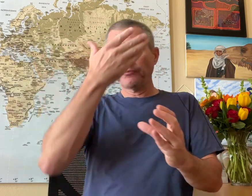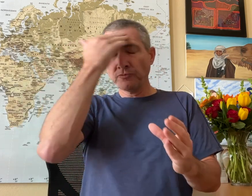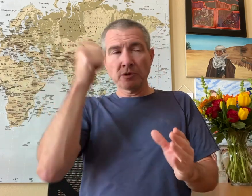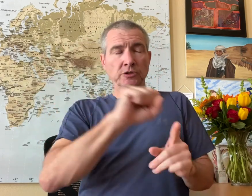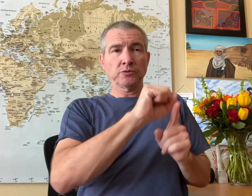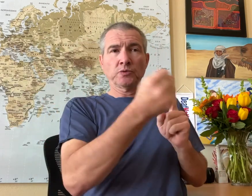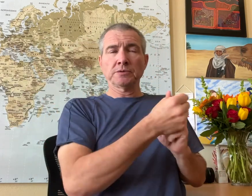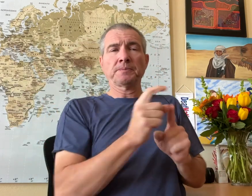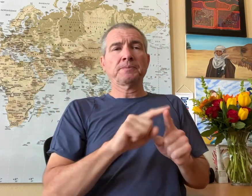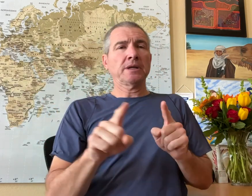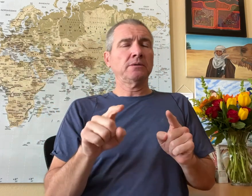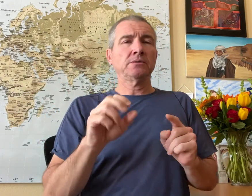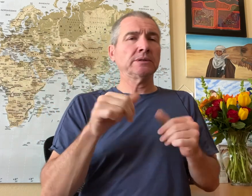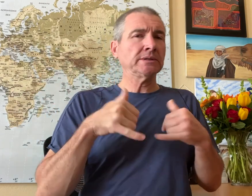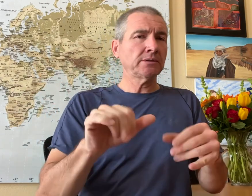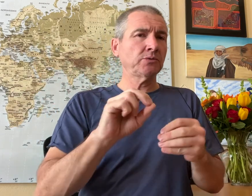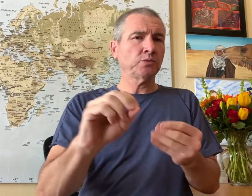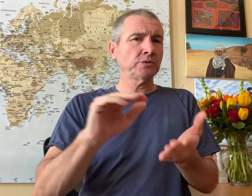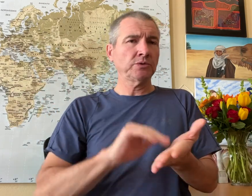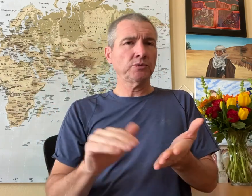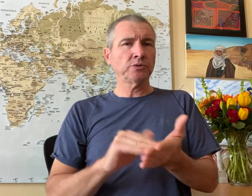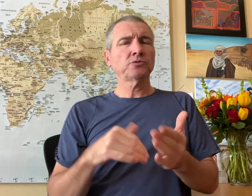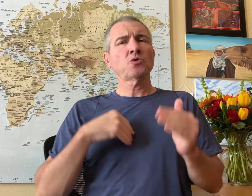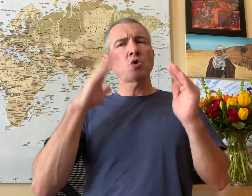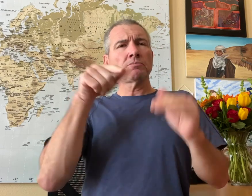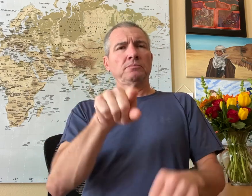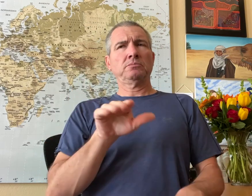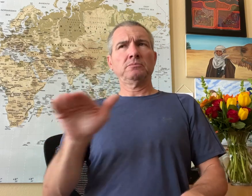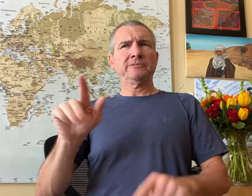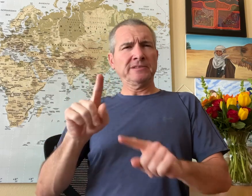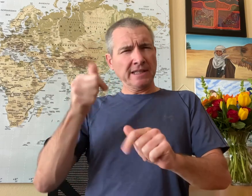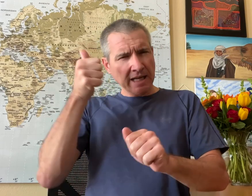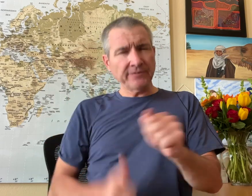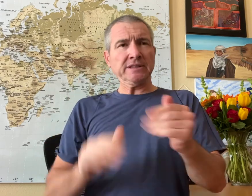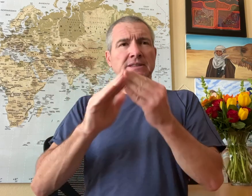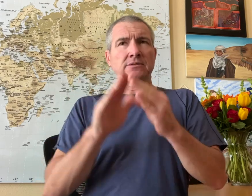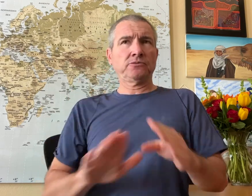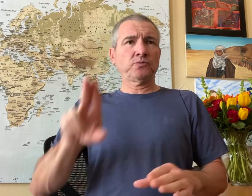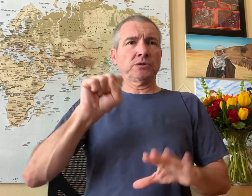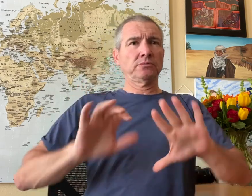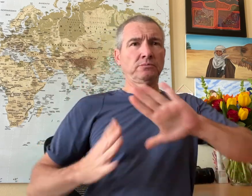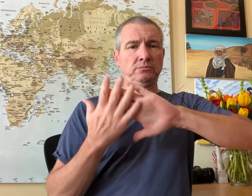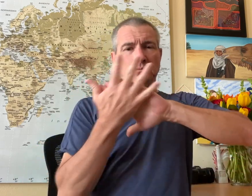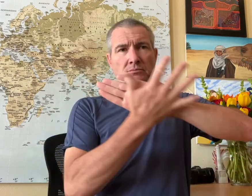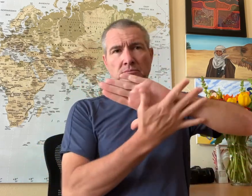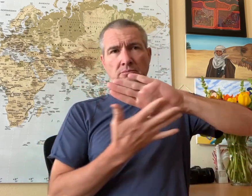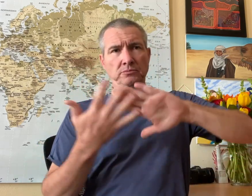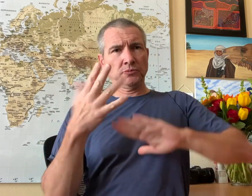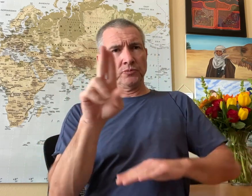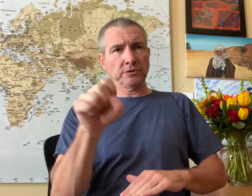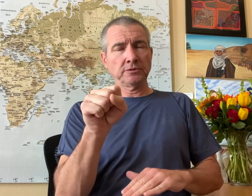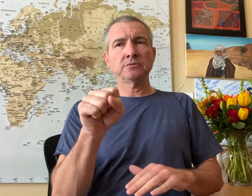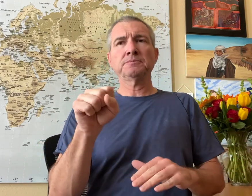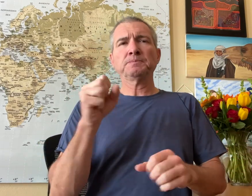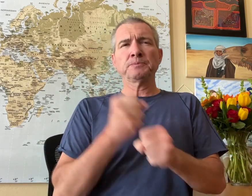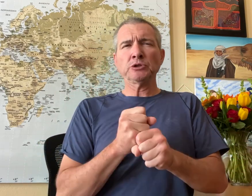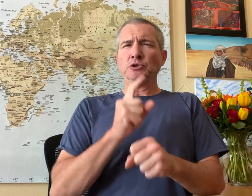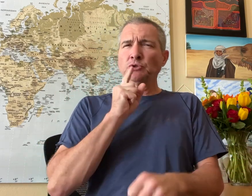Even though there’s chaos, there’s still no excuse to forget about ADA. I hope that you now will remind every city across the whole country to make sure